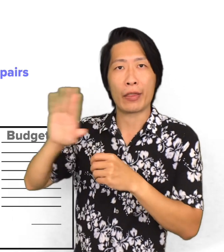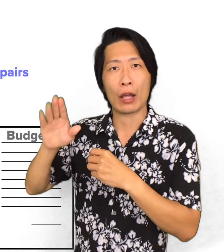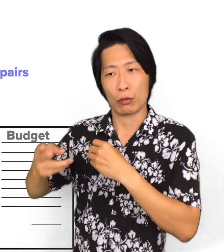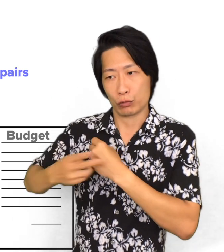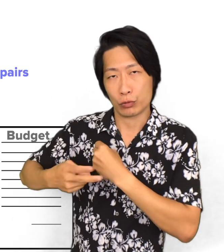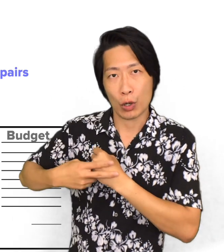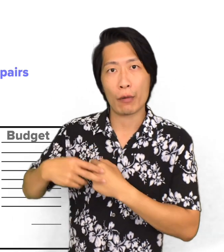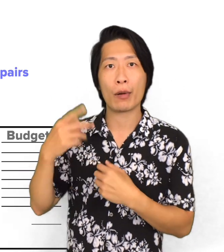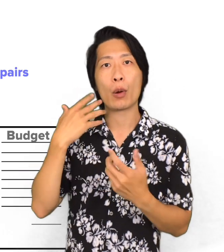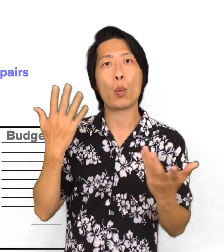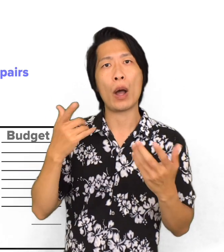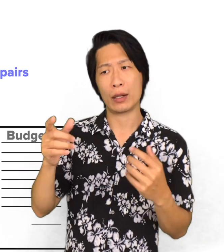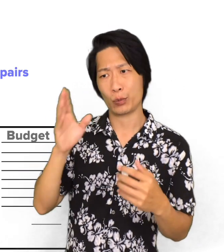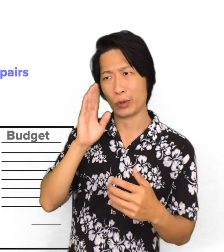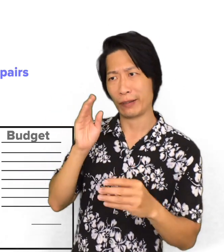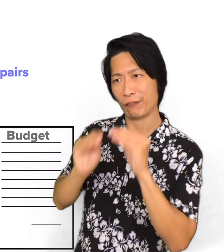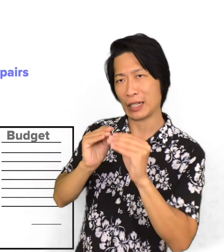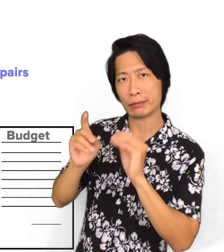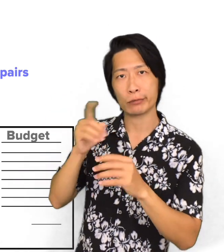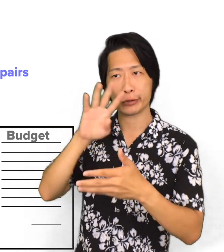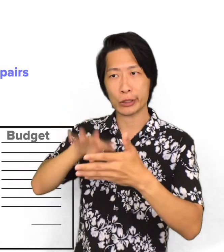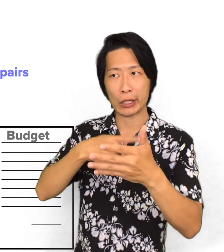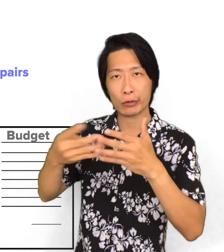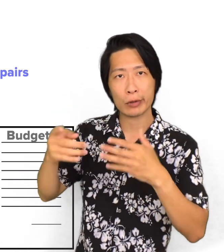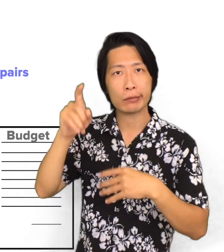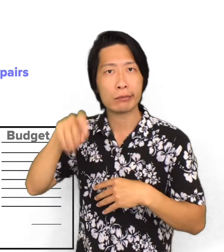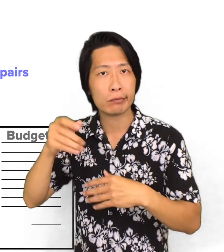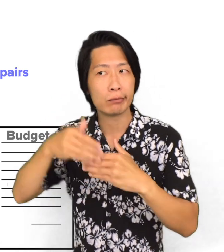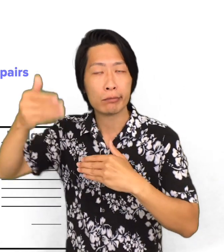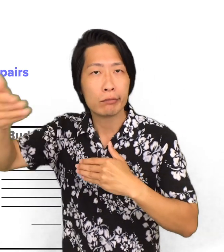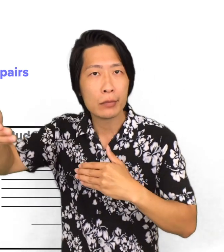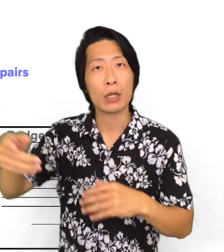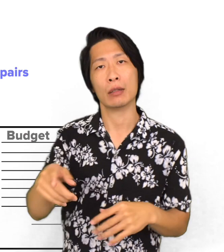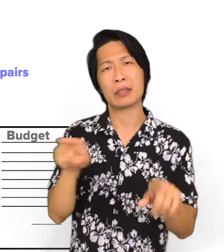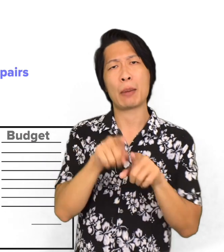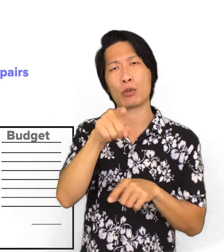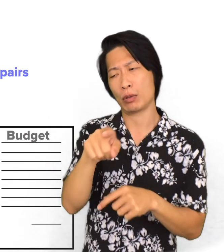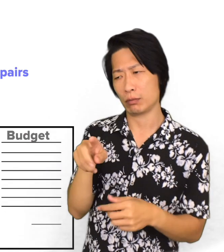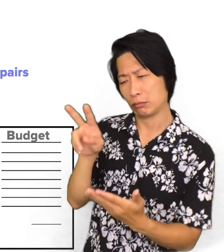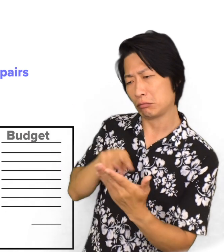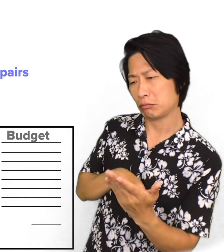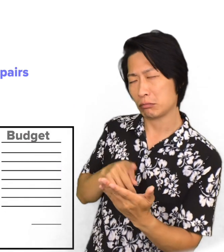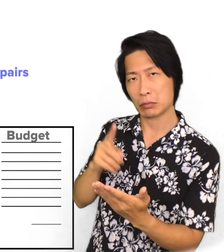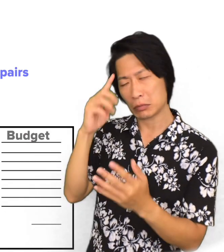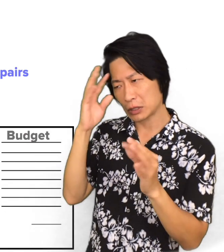what are some scheduled maintenances they're going to be doing, and repairs that will need to come up and this is something else that you would also